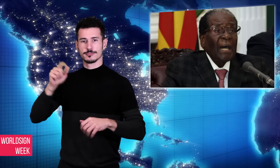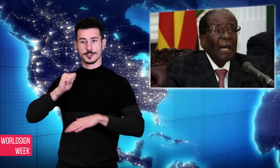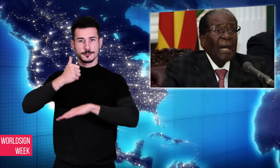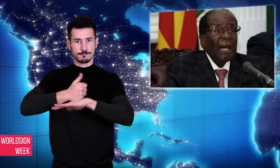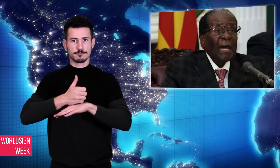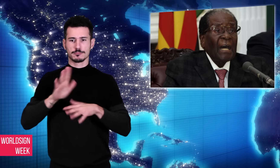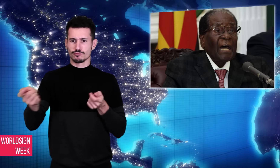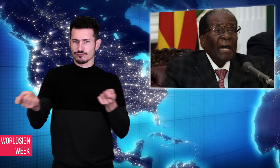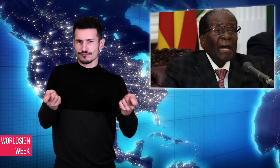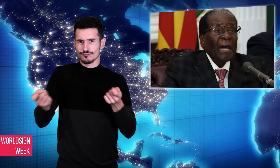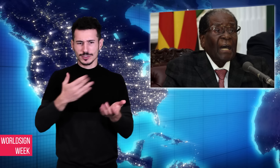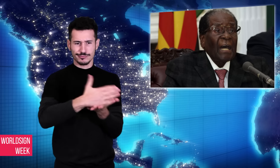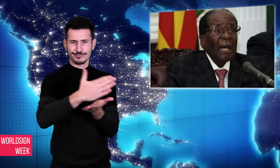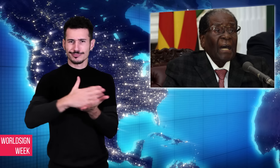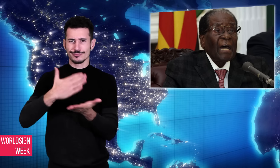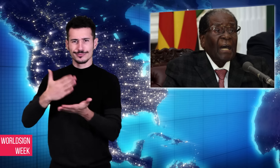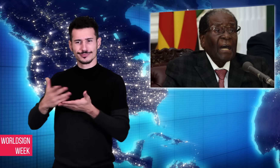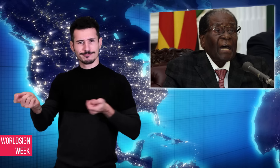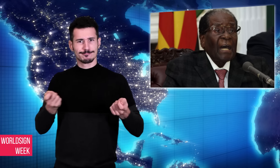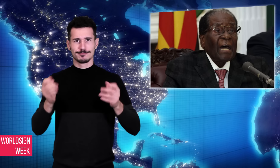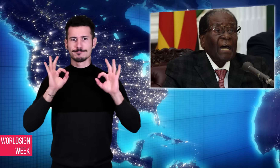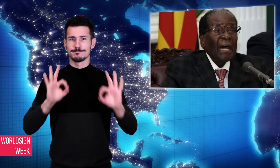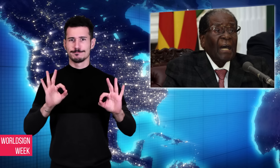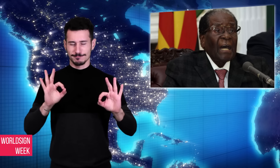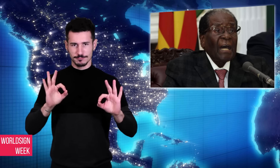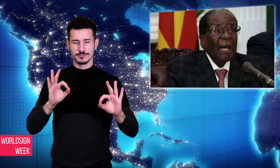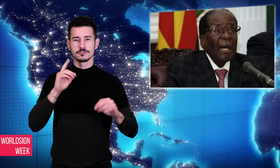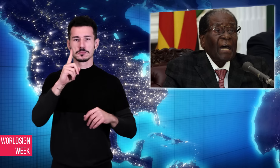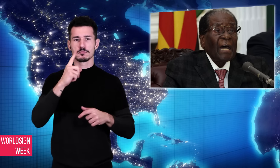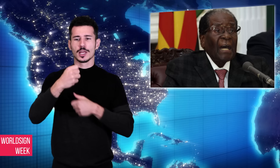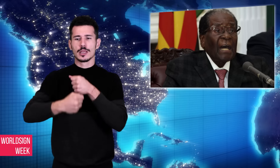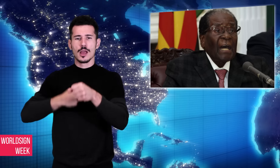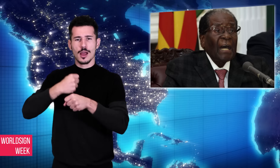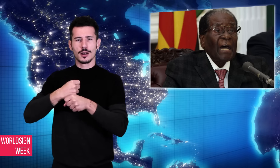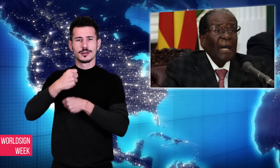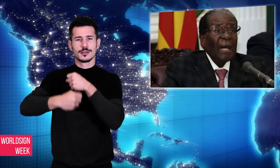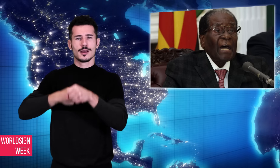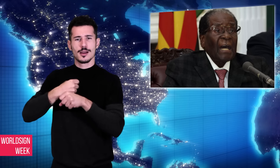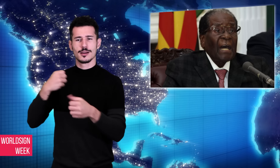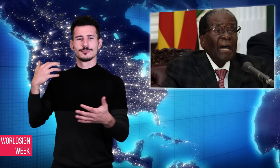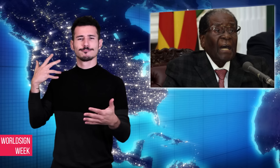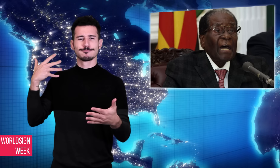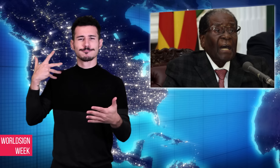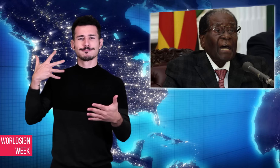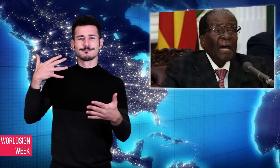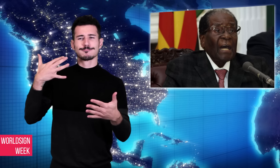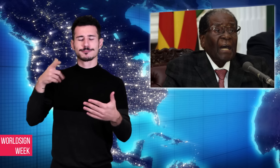had launched a violent initiative to